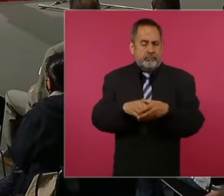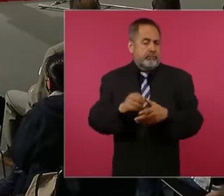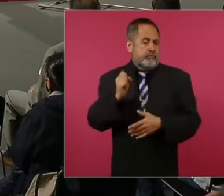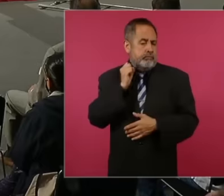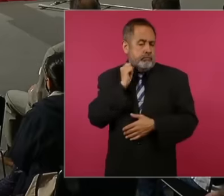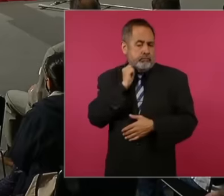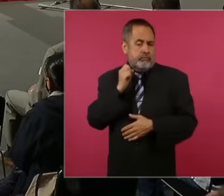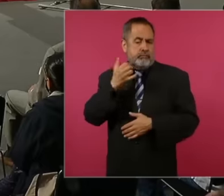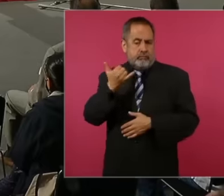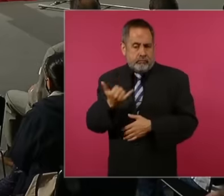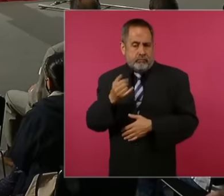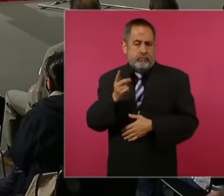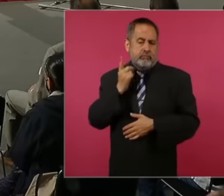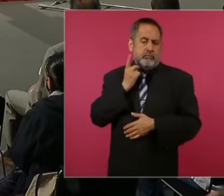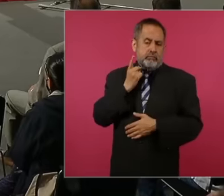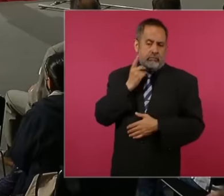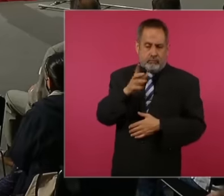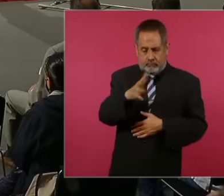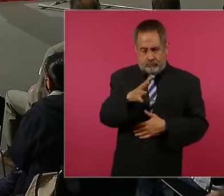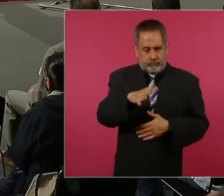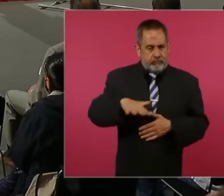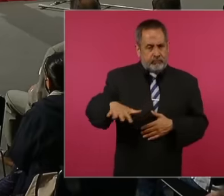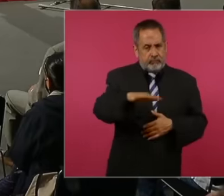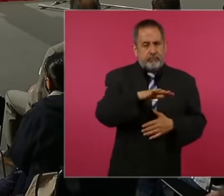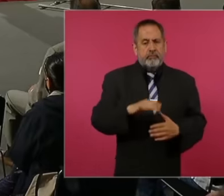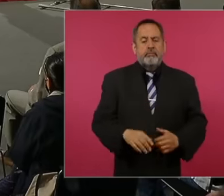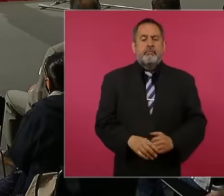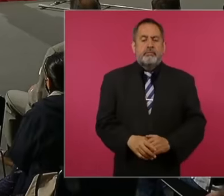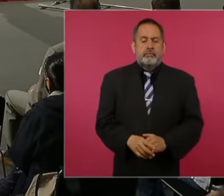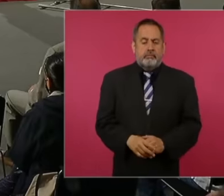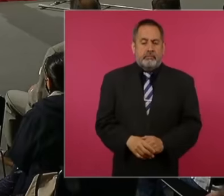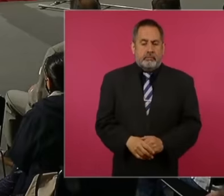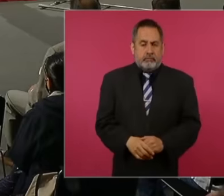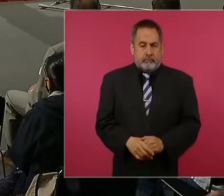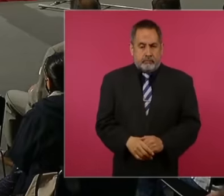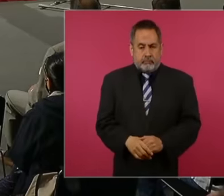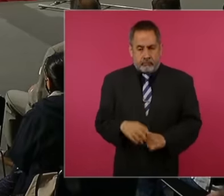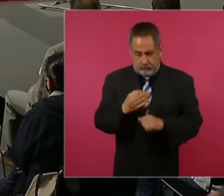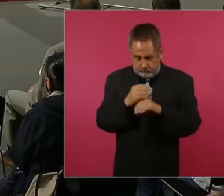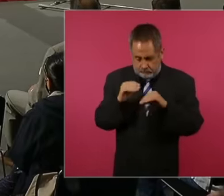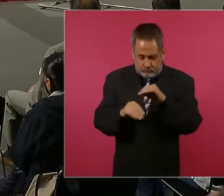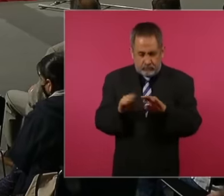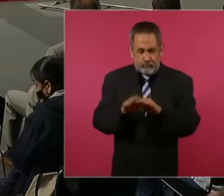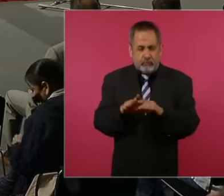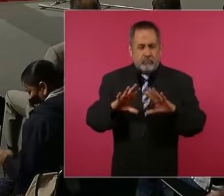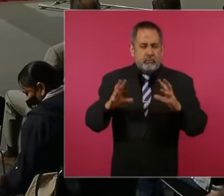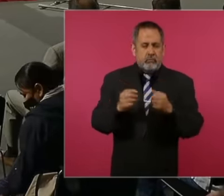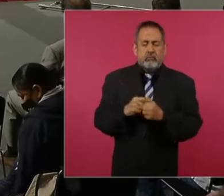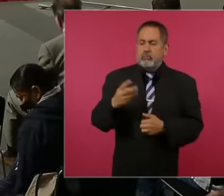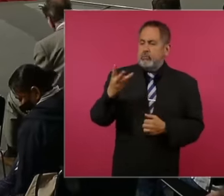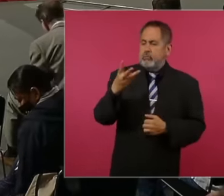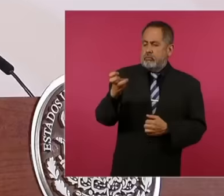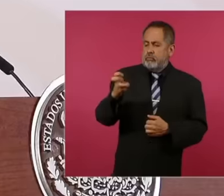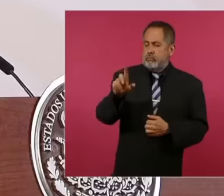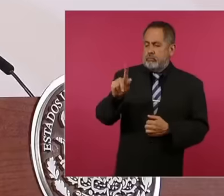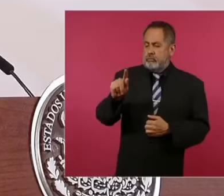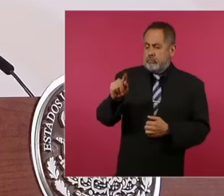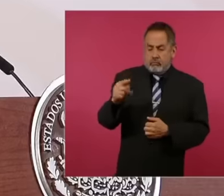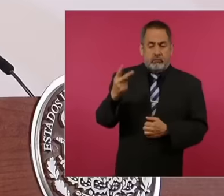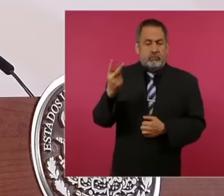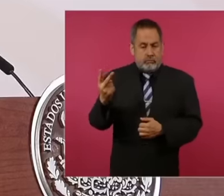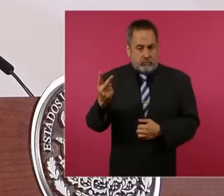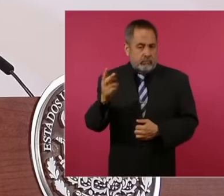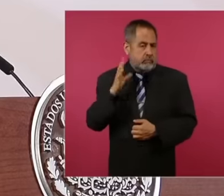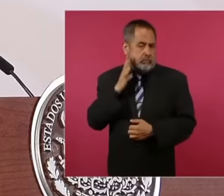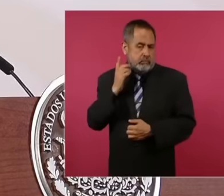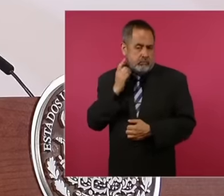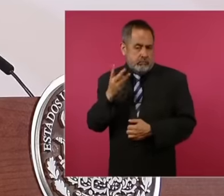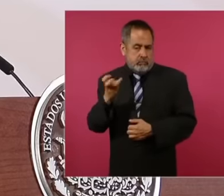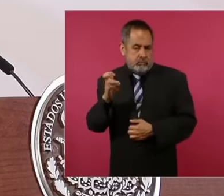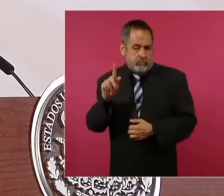the chamber of deputies look like, we are talking about 372 in the case of the chamber of deputies eh For